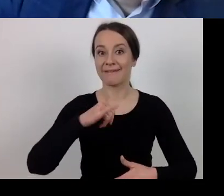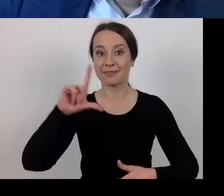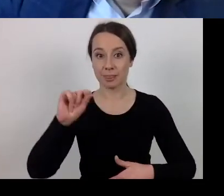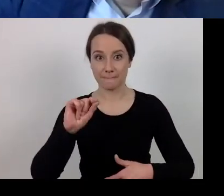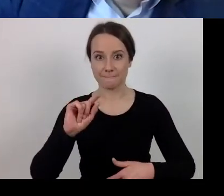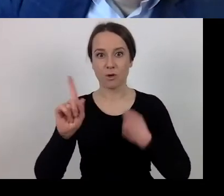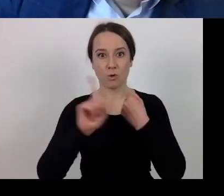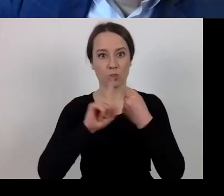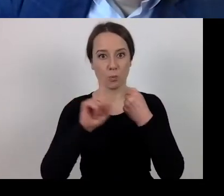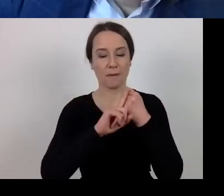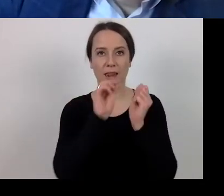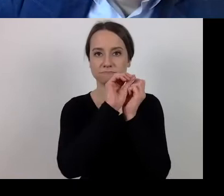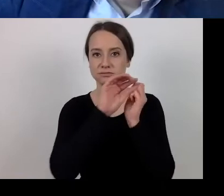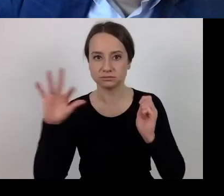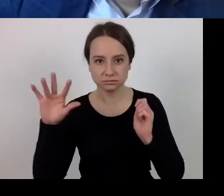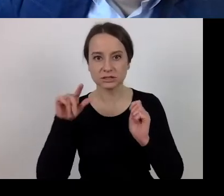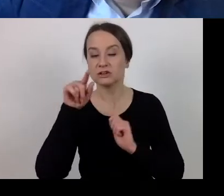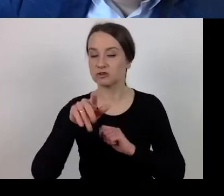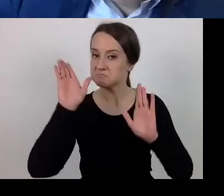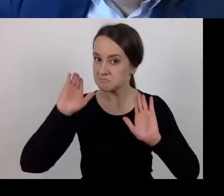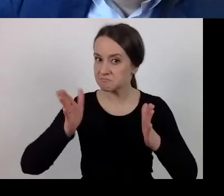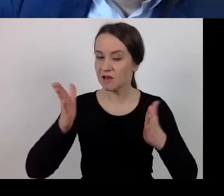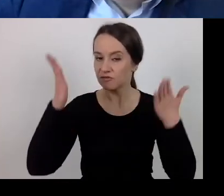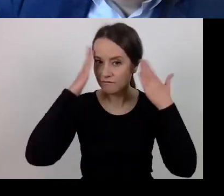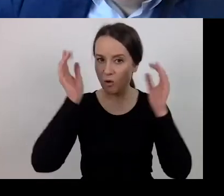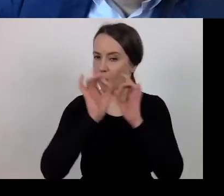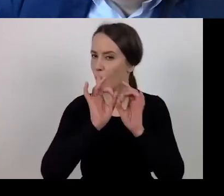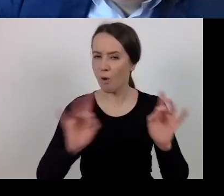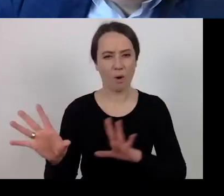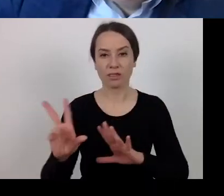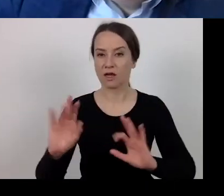You will immediately get the information on the company,